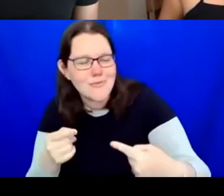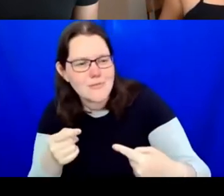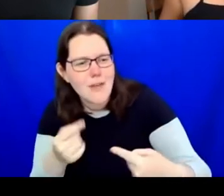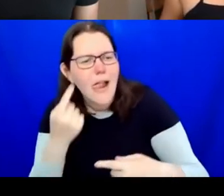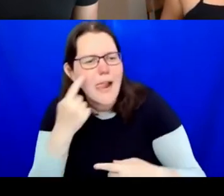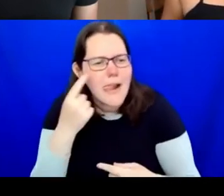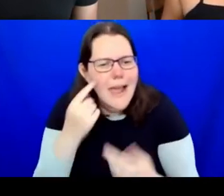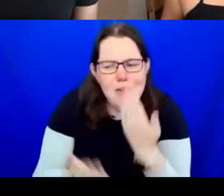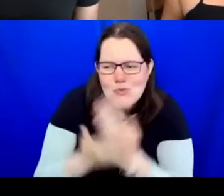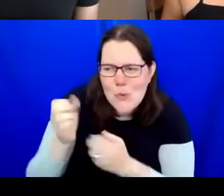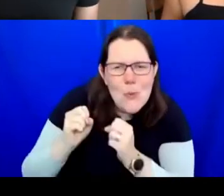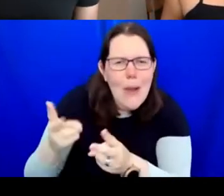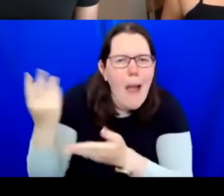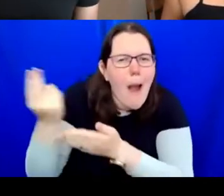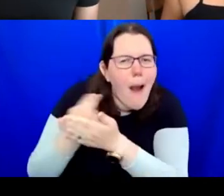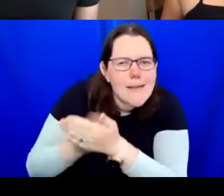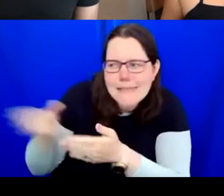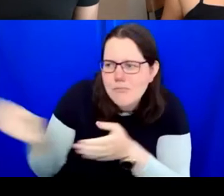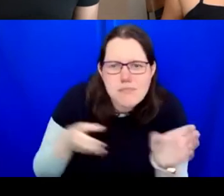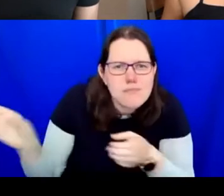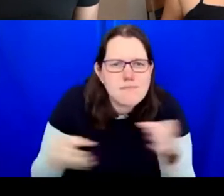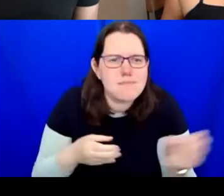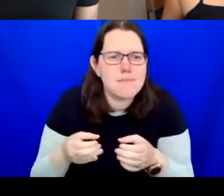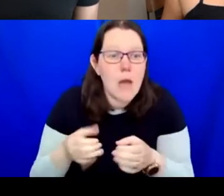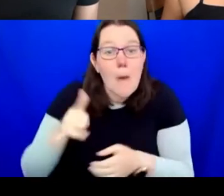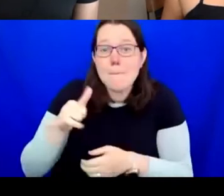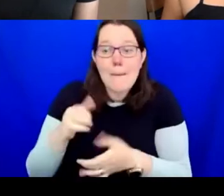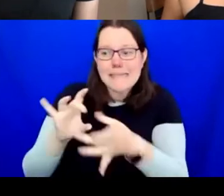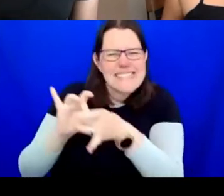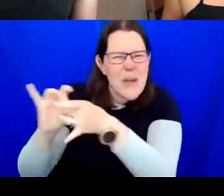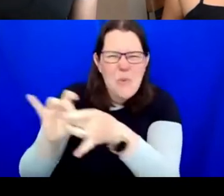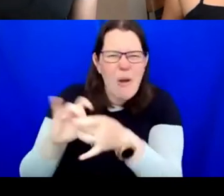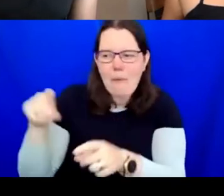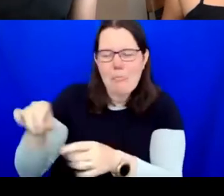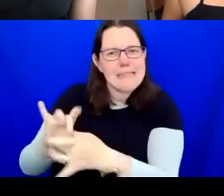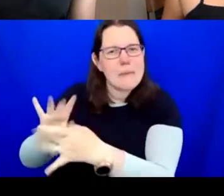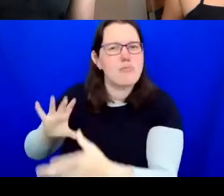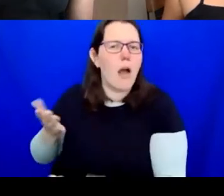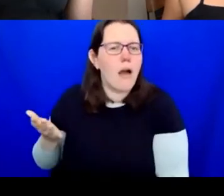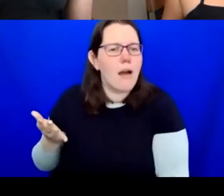be in the usual networks so I'm challenging internally my own teams and how can we find